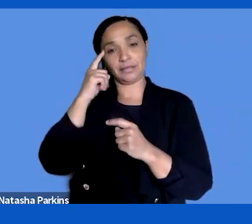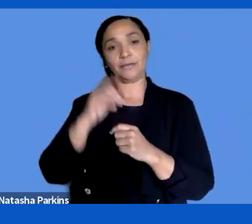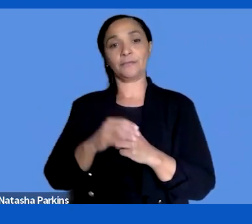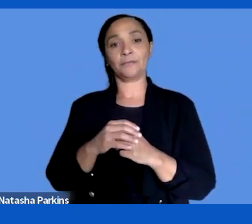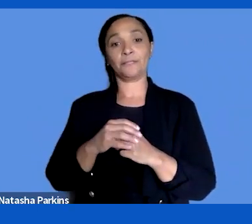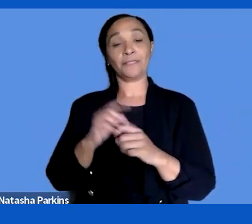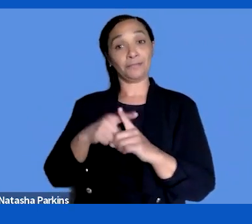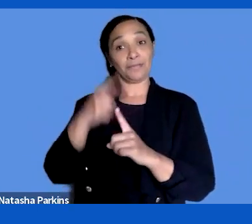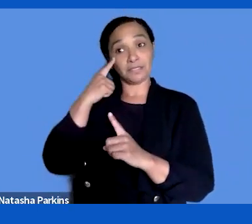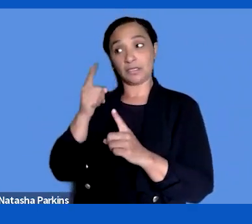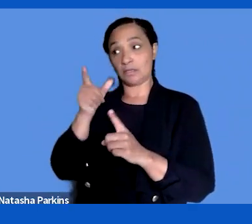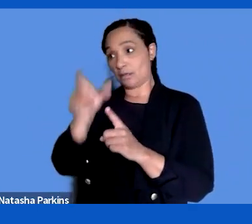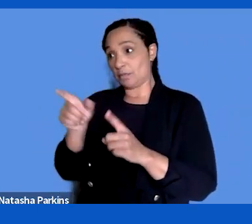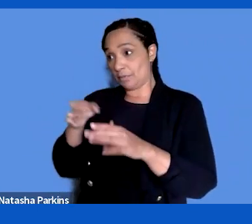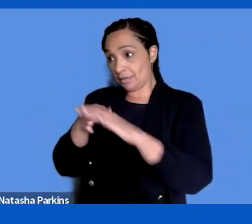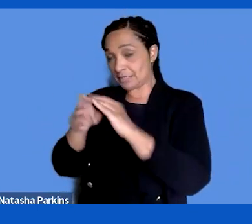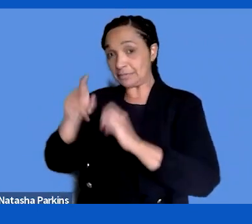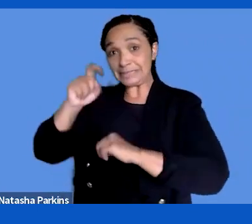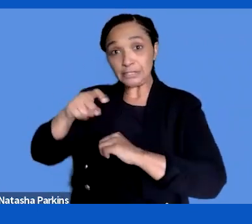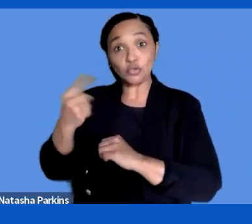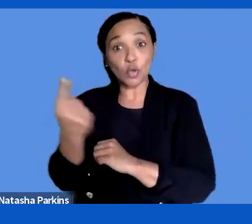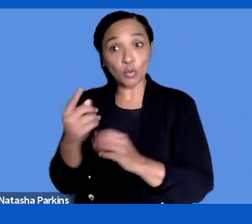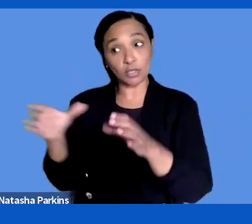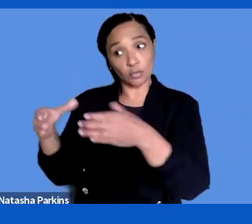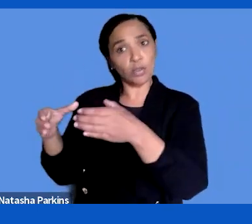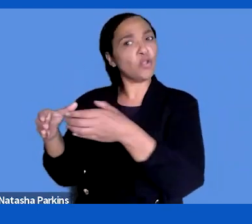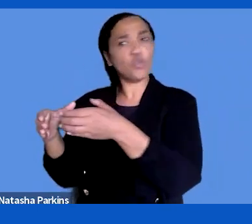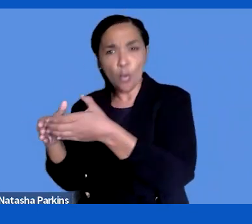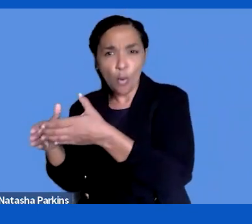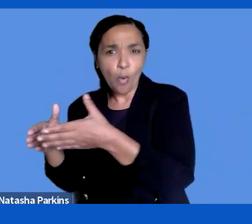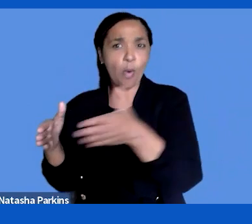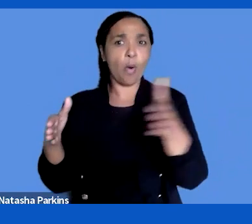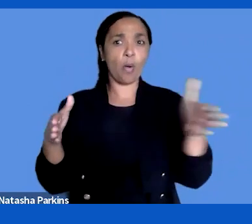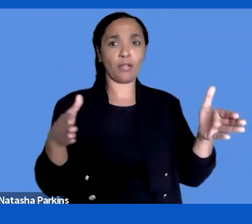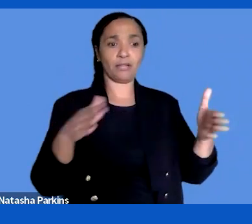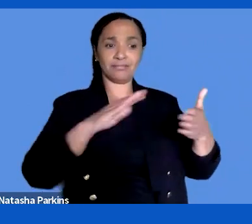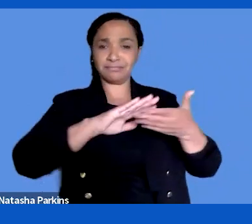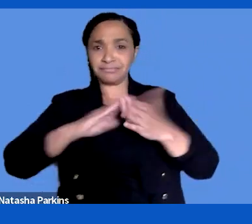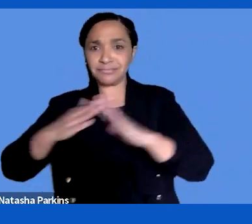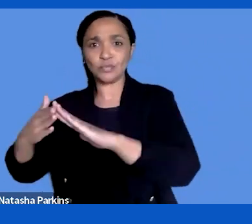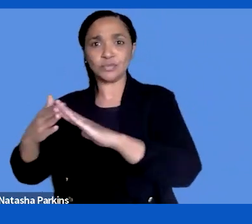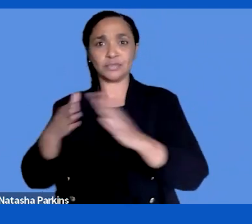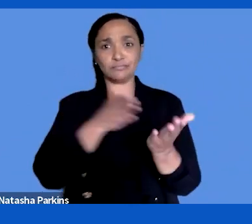with accessibility needs but the broad public also. It makes the service better and easier to